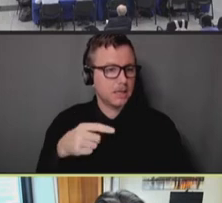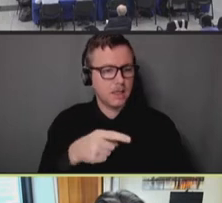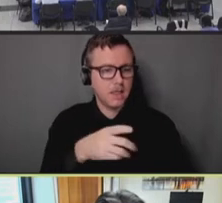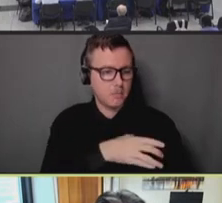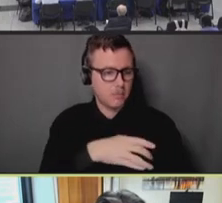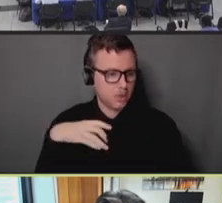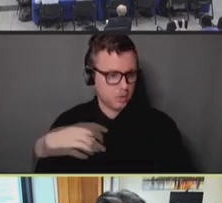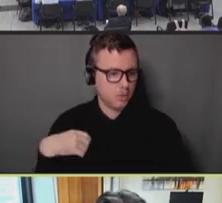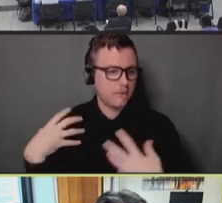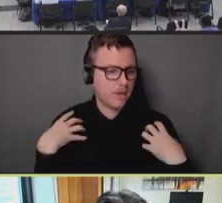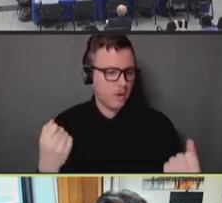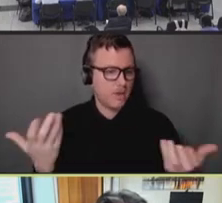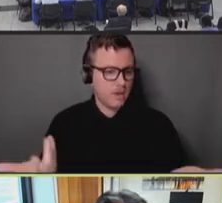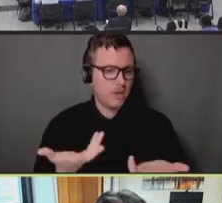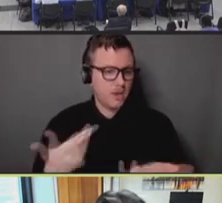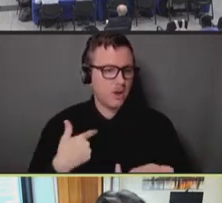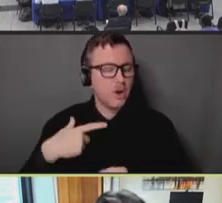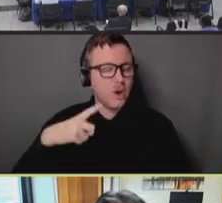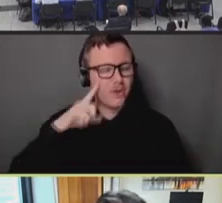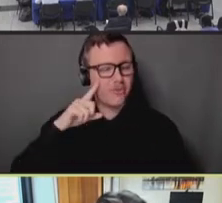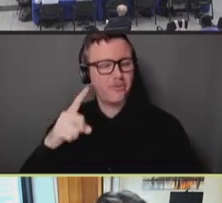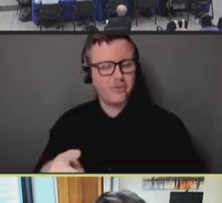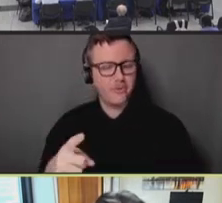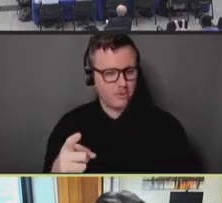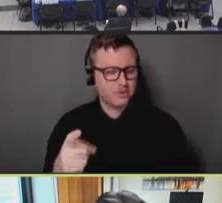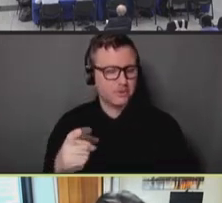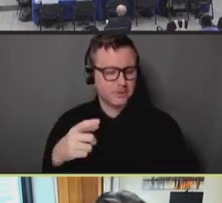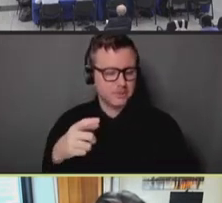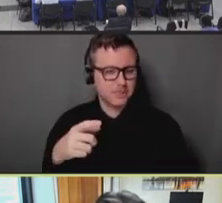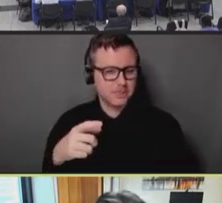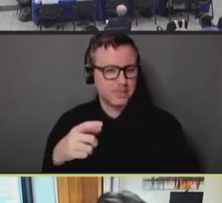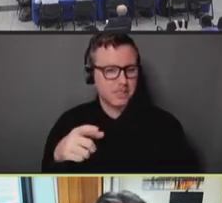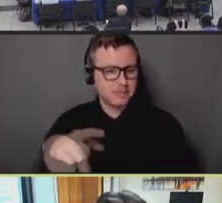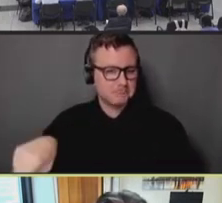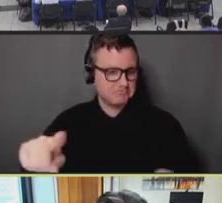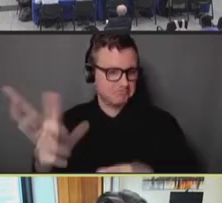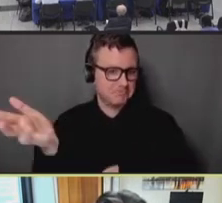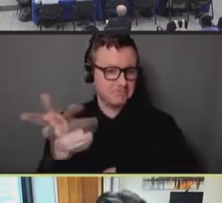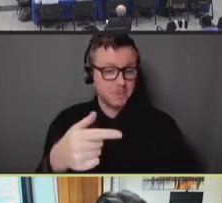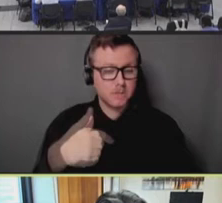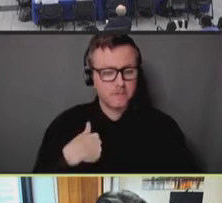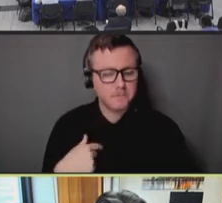to be with you here today, on behalf of my colleagues and my team. Next slide, please.